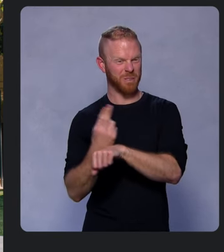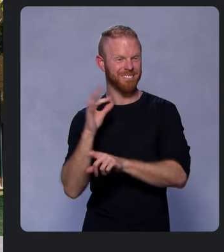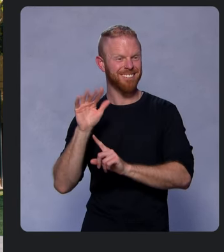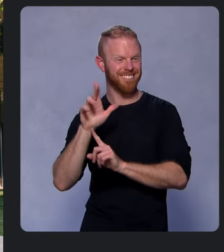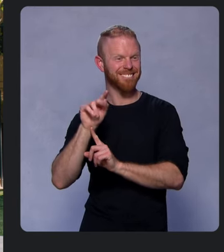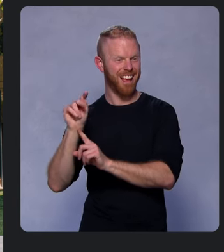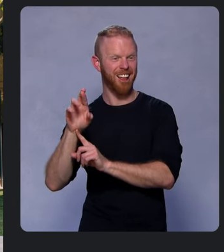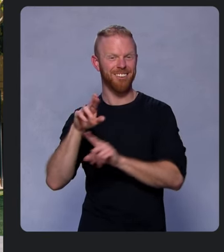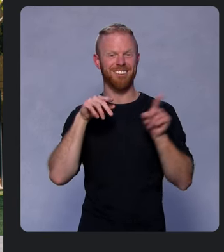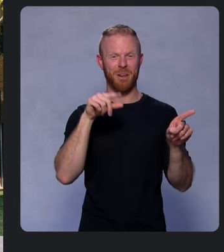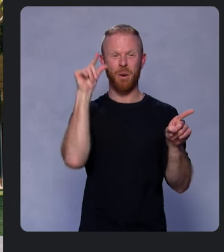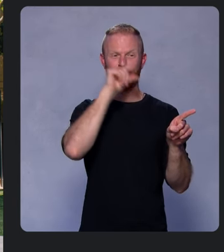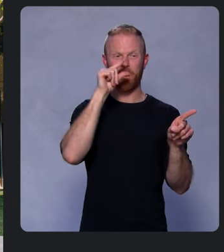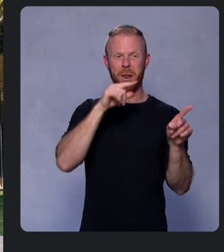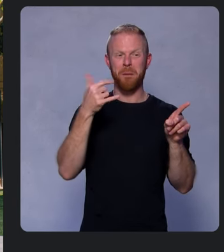the Google Play store like WeChat,